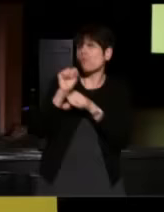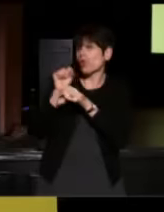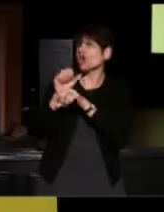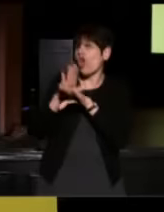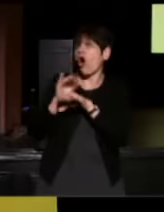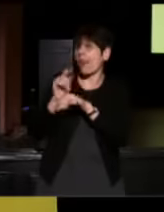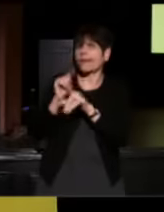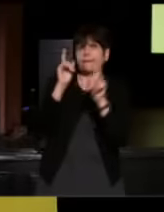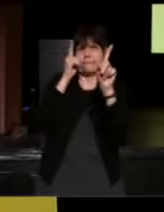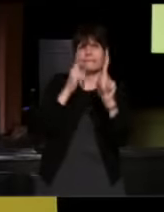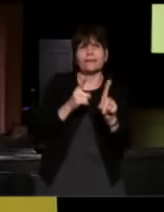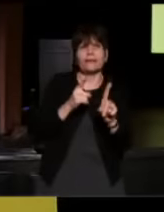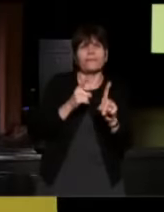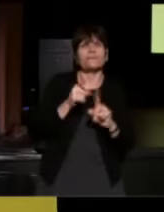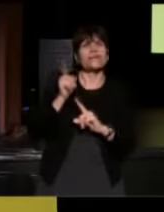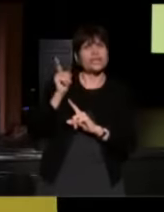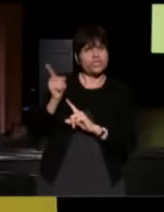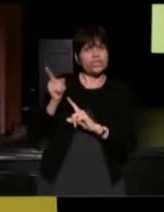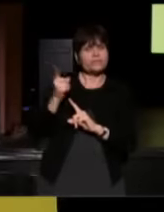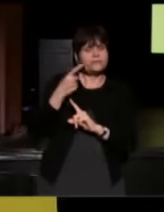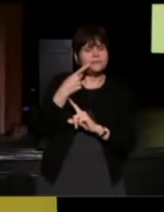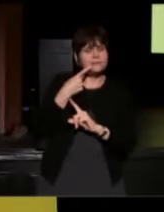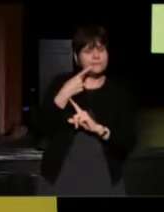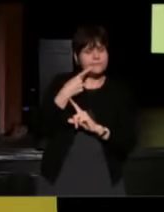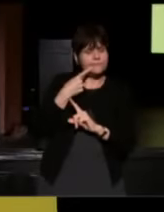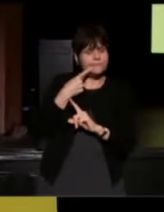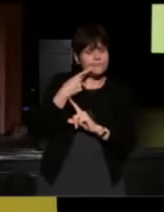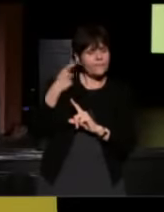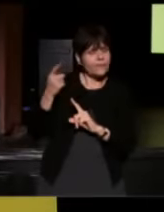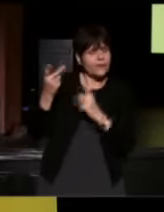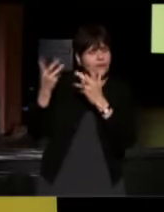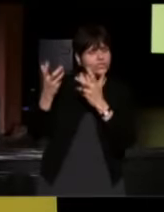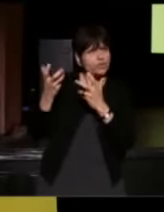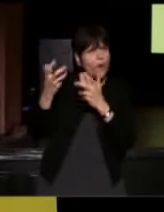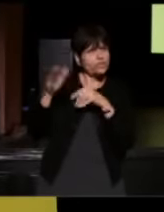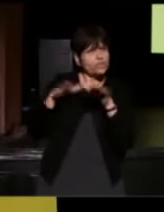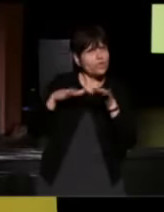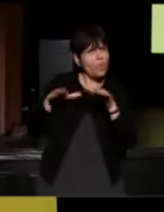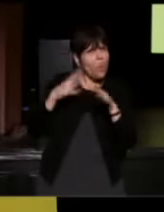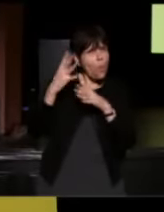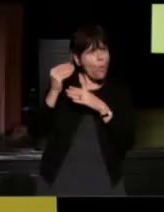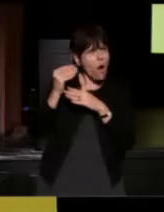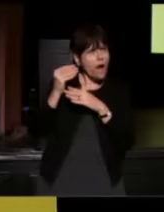She said it was her call, she wants to walk out behind the casket alone.